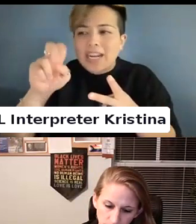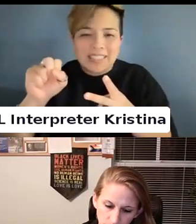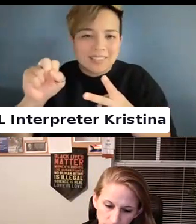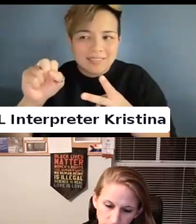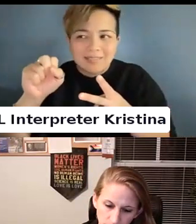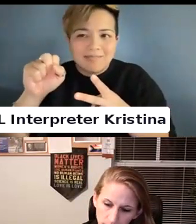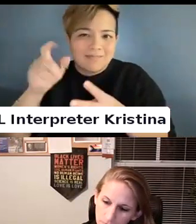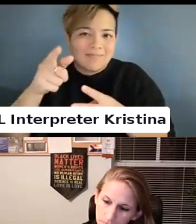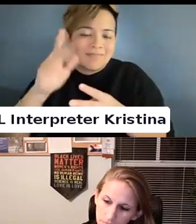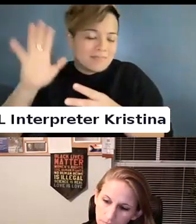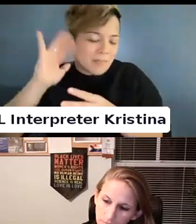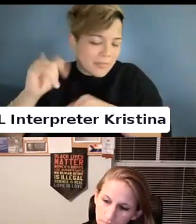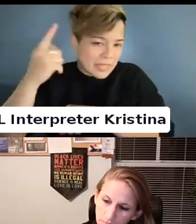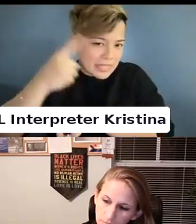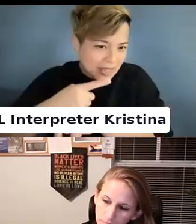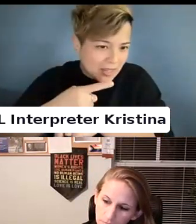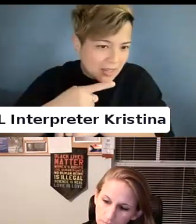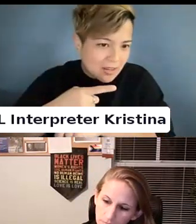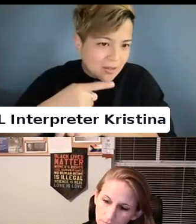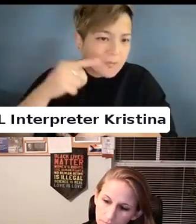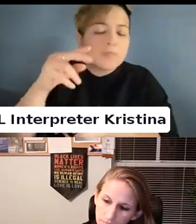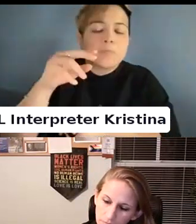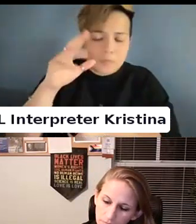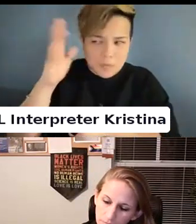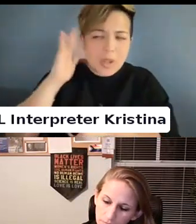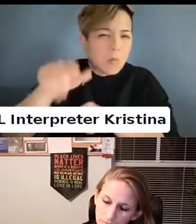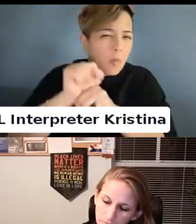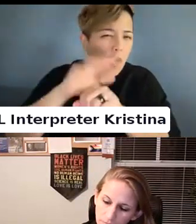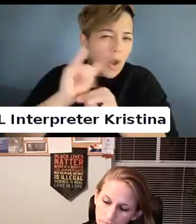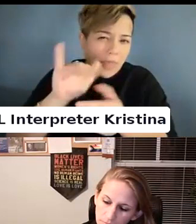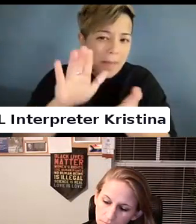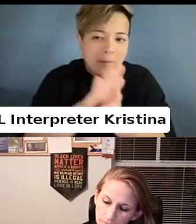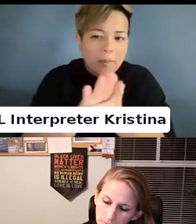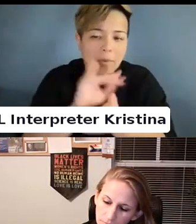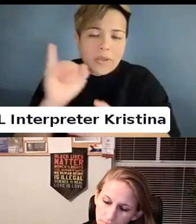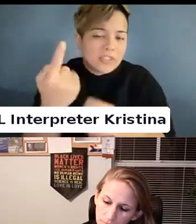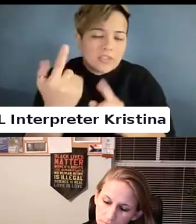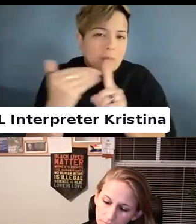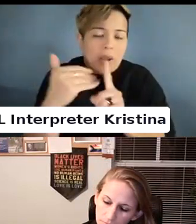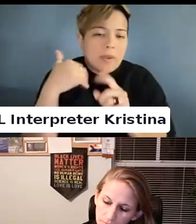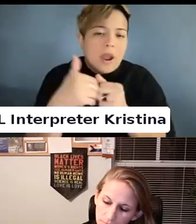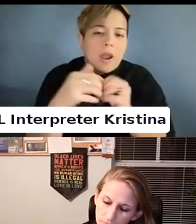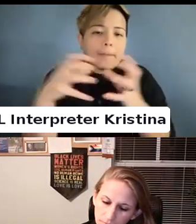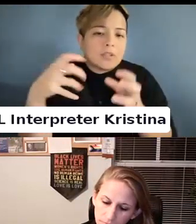Claudia said we are working on a paper and it reminded me of how much I hated Jesse Holmes